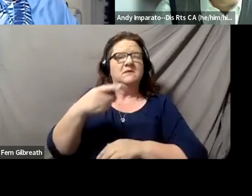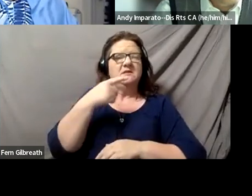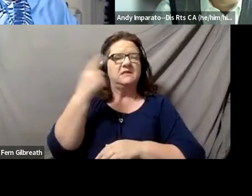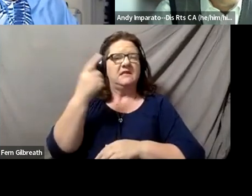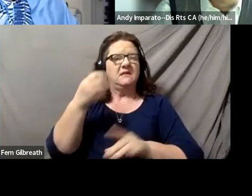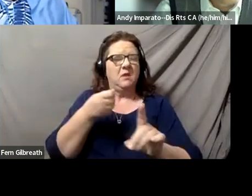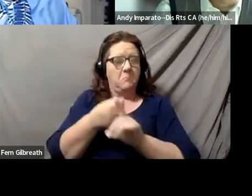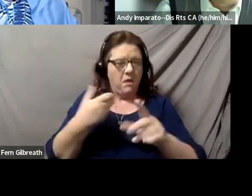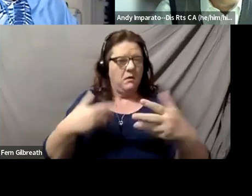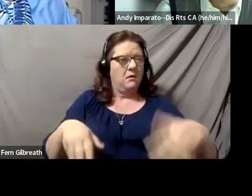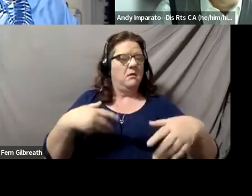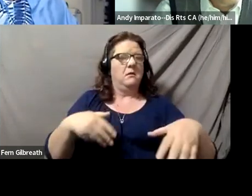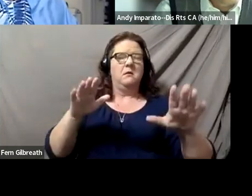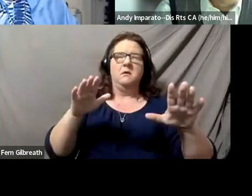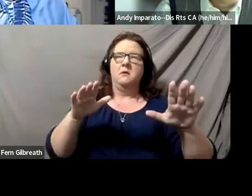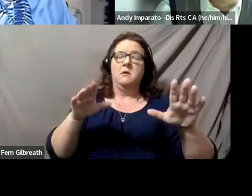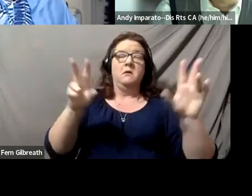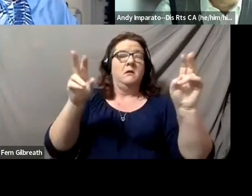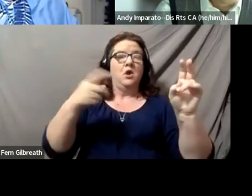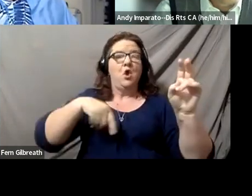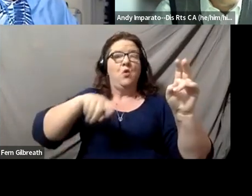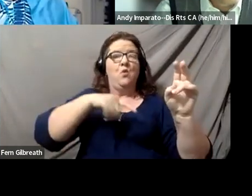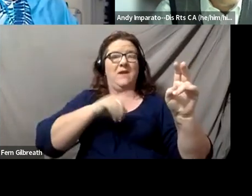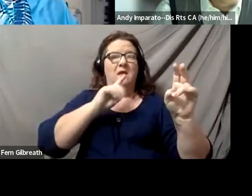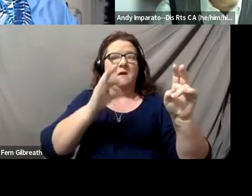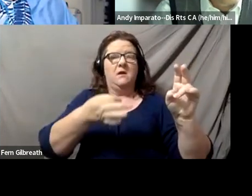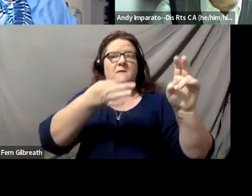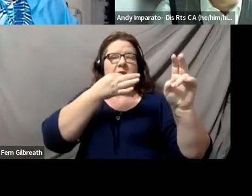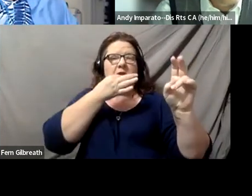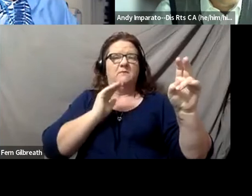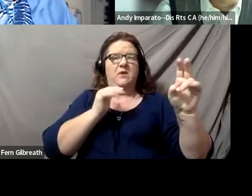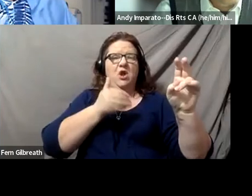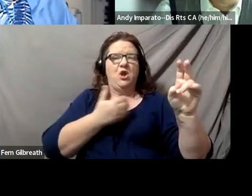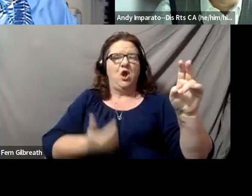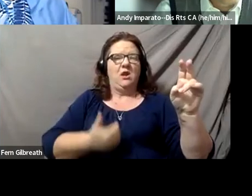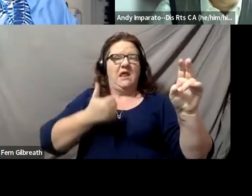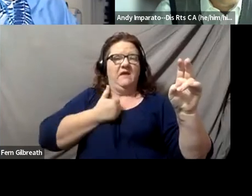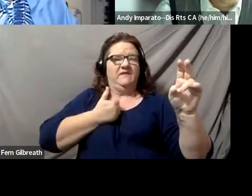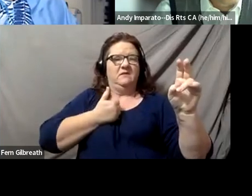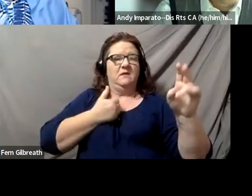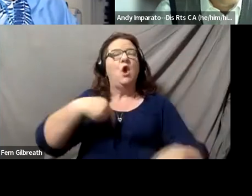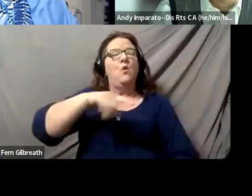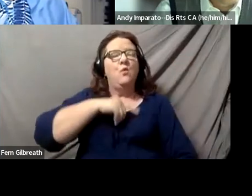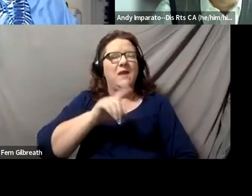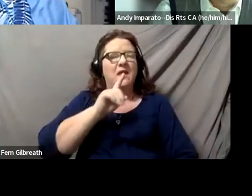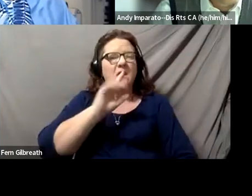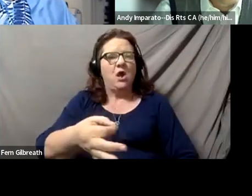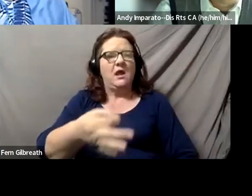which was we are the experts on our own lives. We are the experts on our own lives,